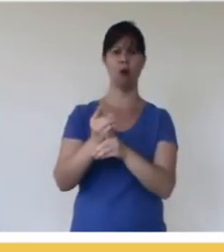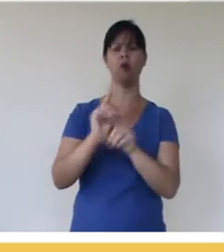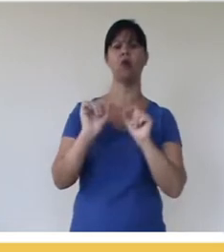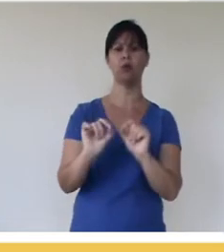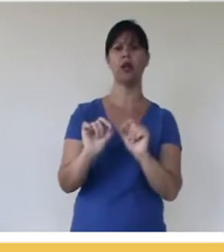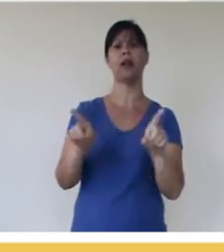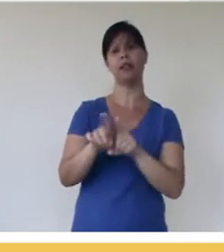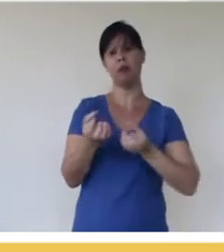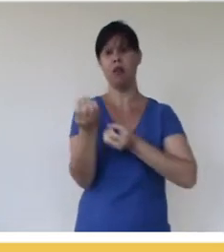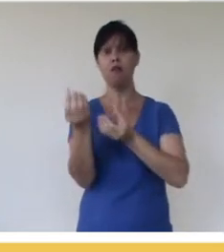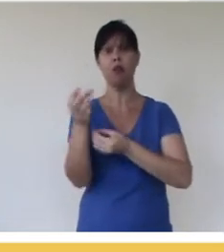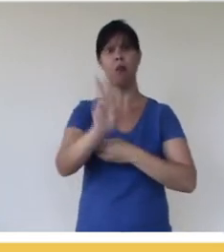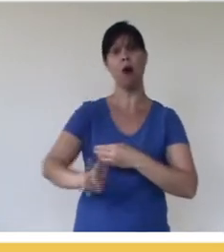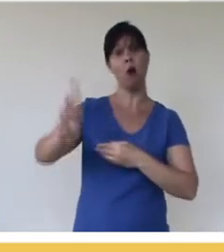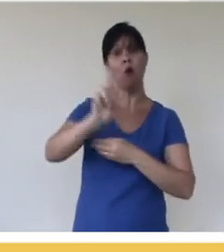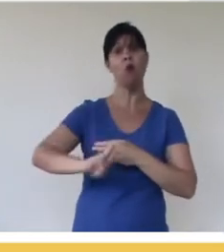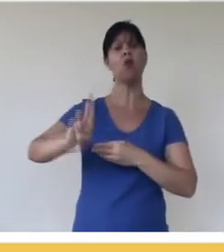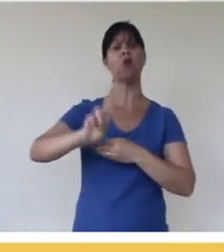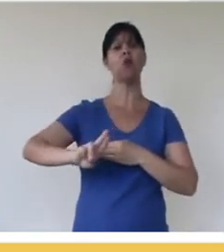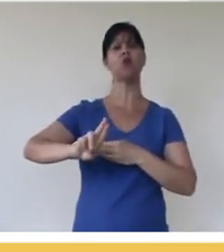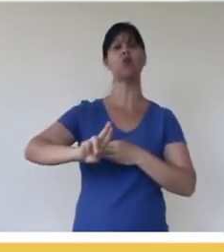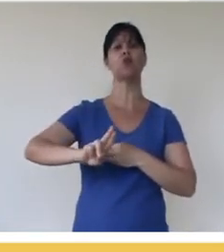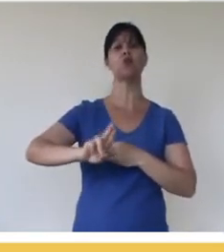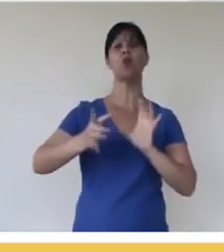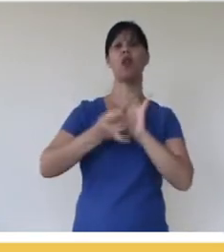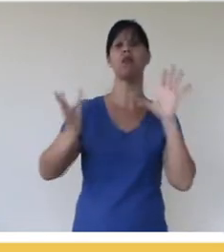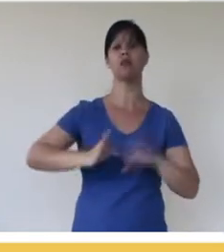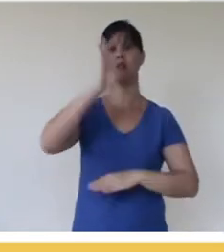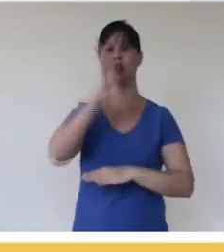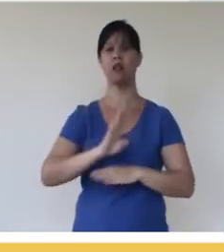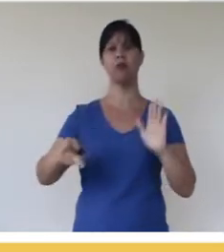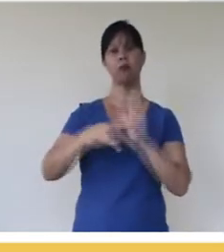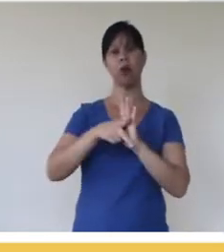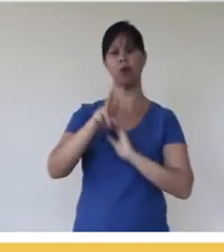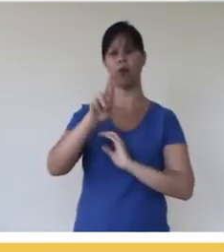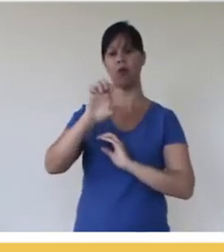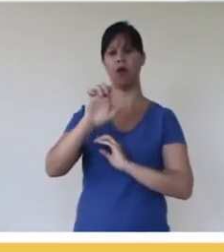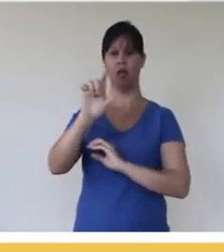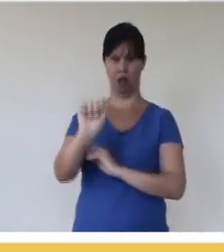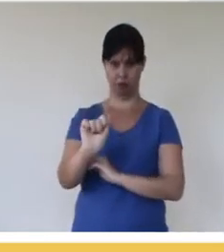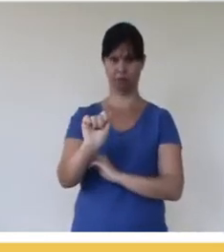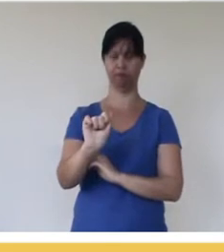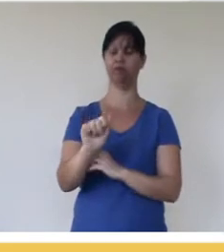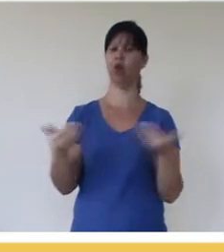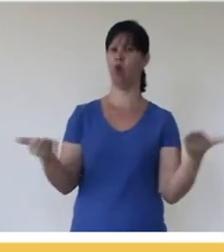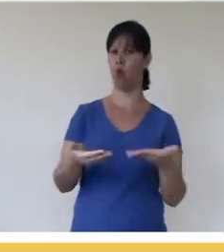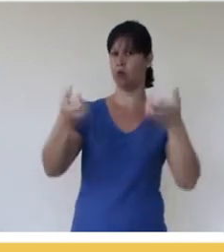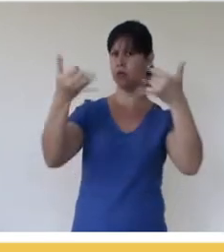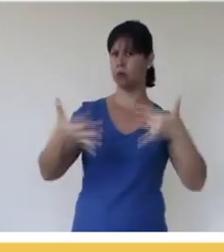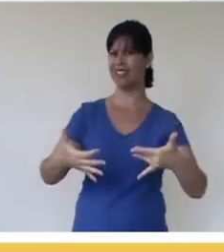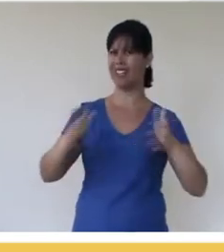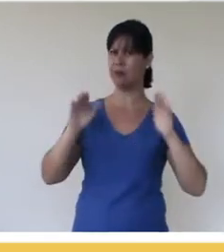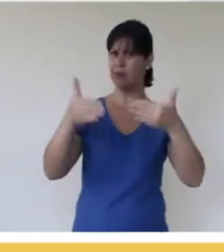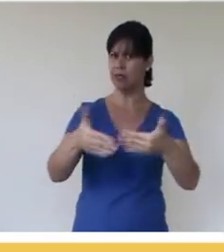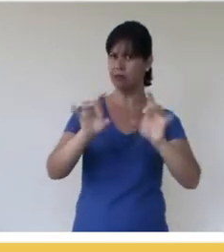and how to communicate the use of free licenses that accompany OER. This talk is not about using them, specifically,